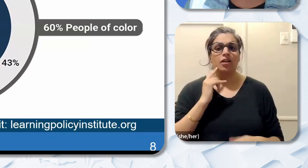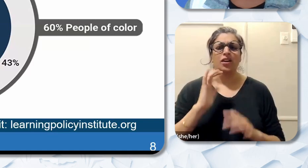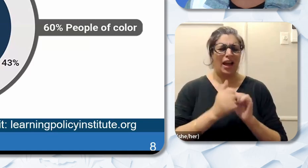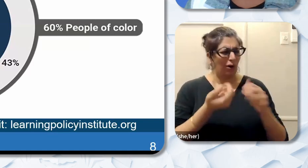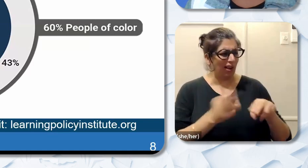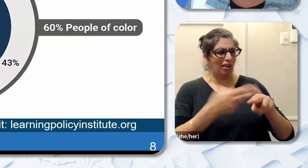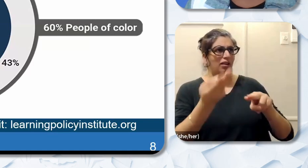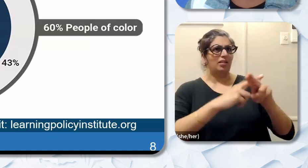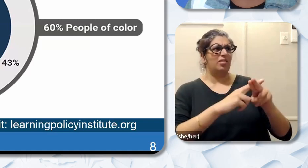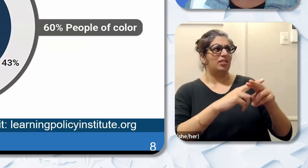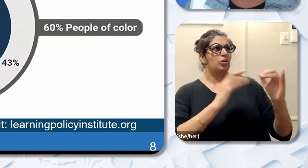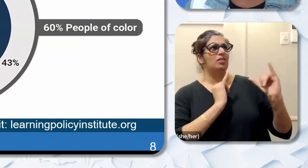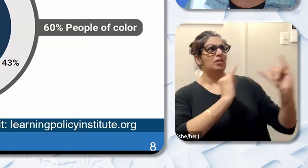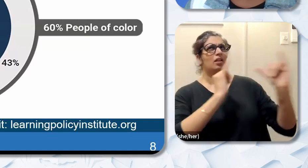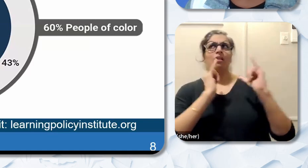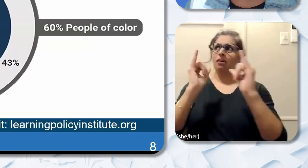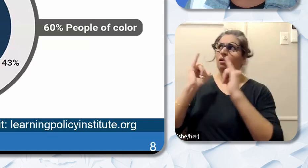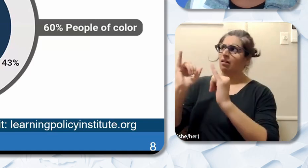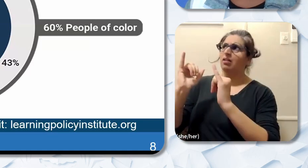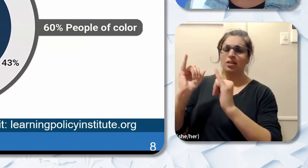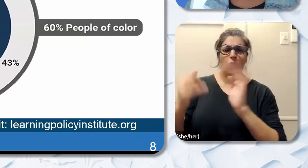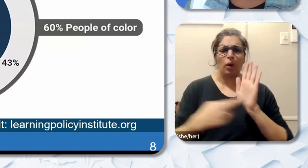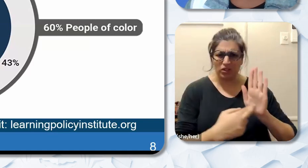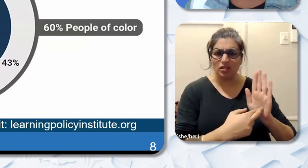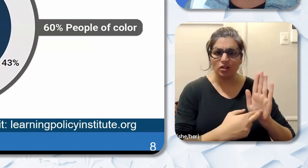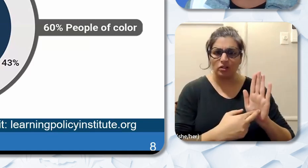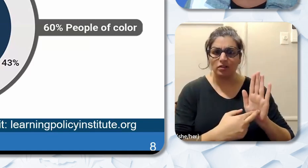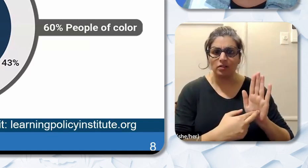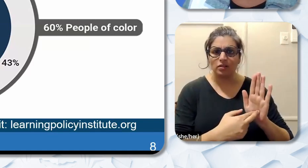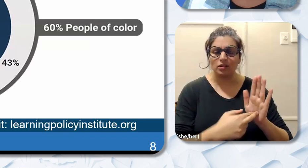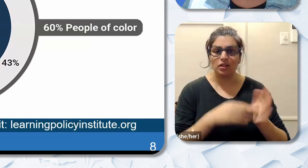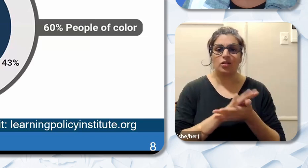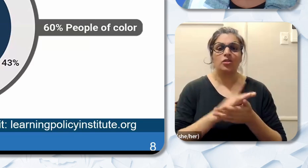classrooms and in their schools. That's the question that we will ponder more today with